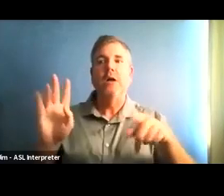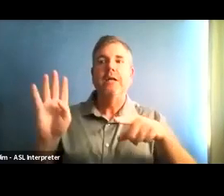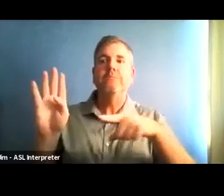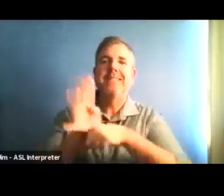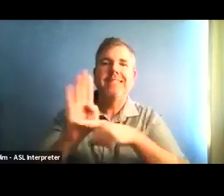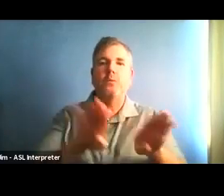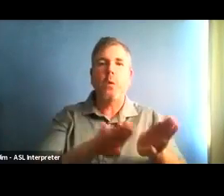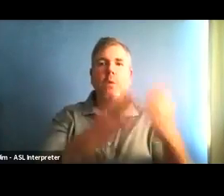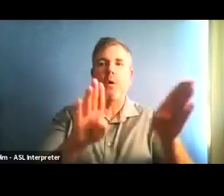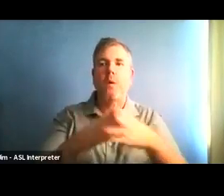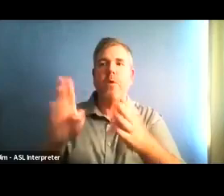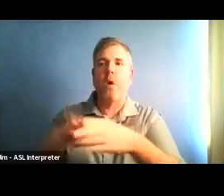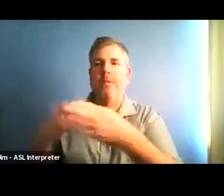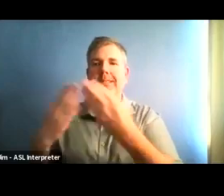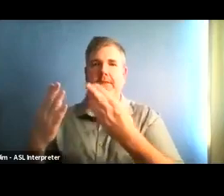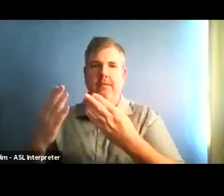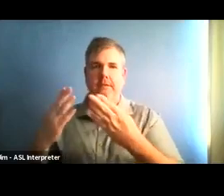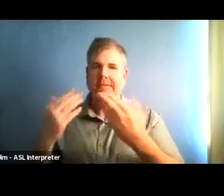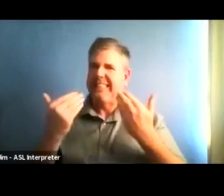One immediate change policy guidance